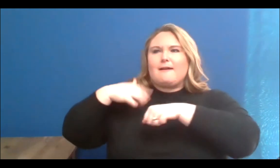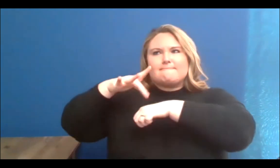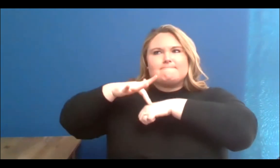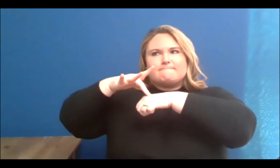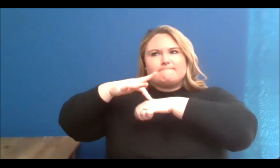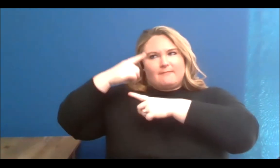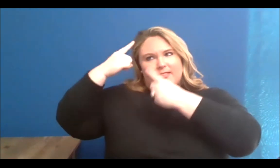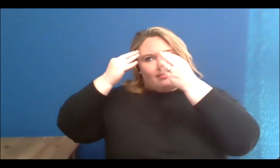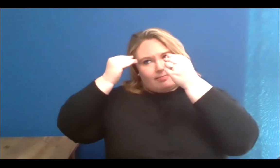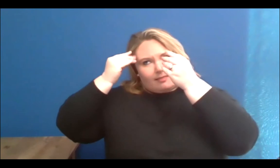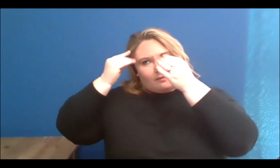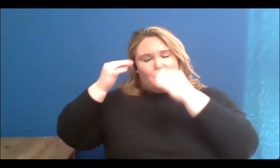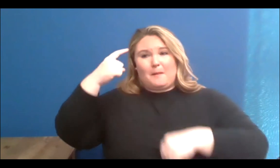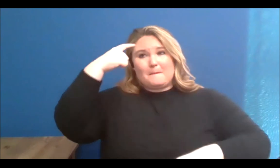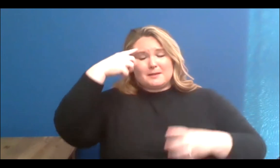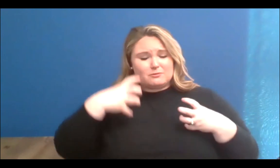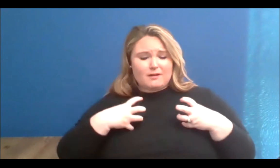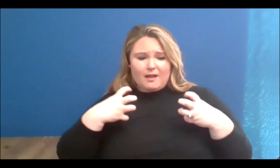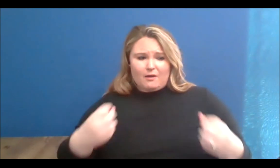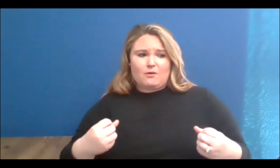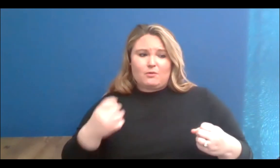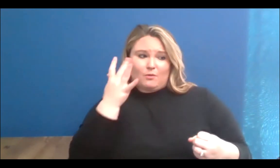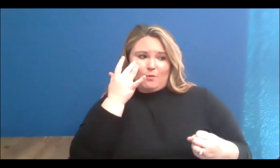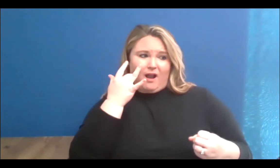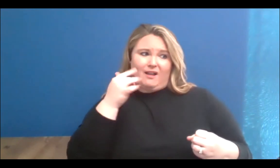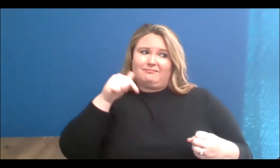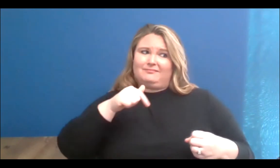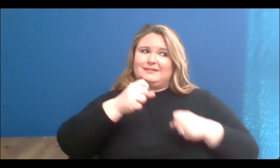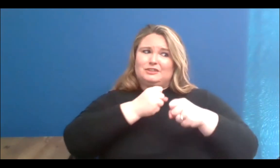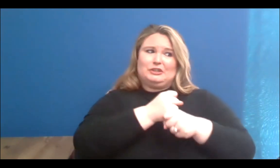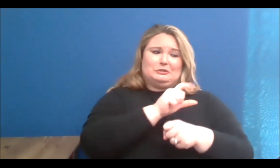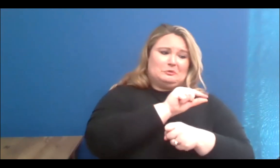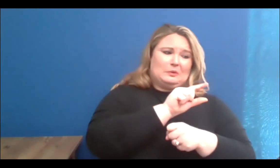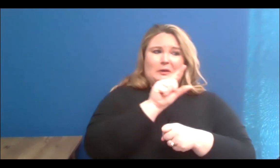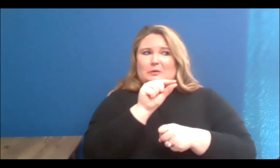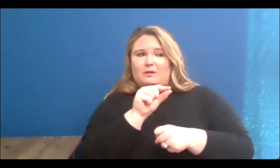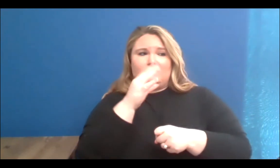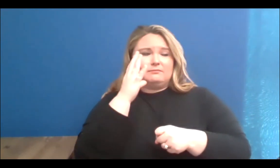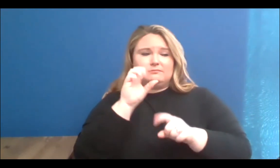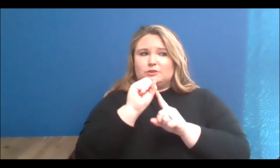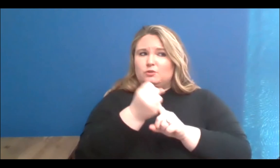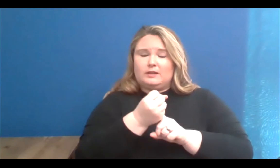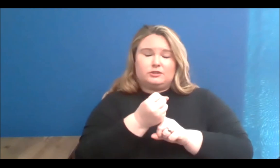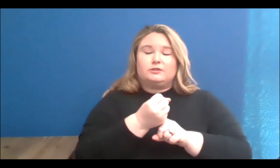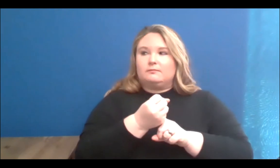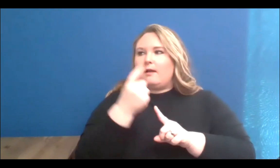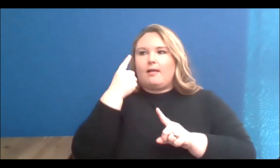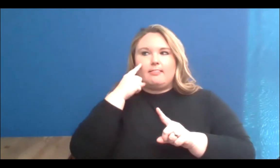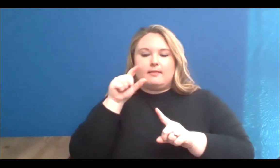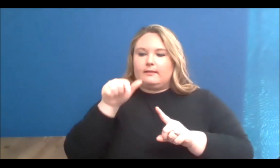health, just given all that we've experienced in 2020, so I think the tIming of this is perfect and I'm sure it's something a lot of people can